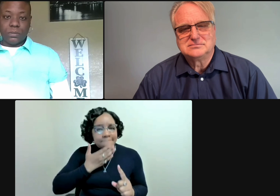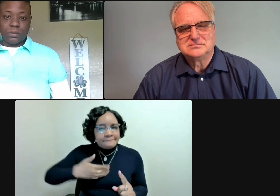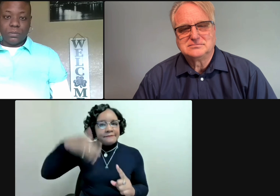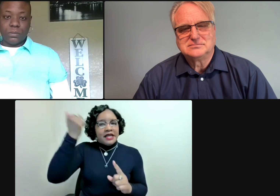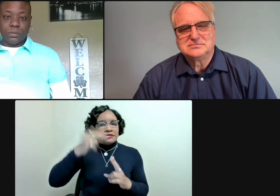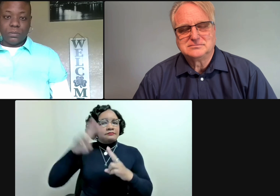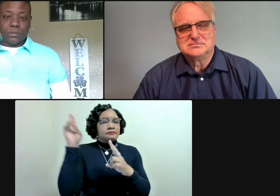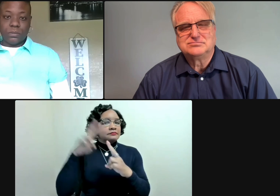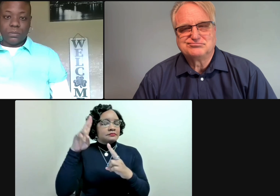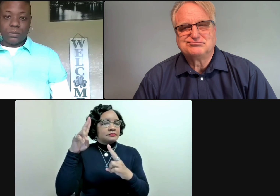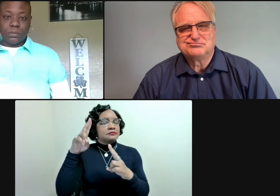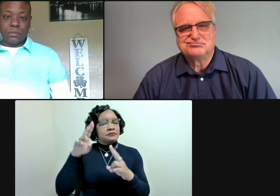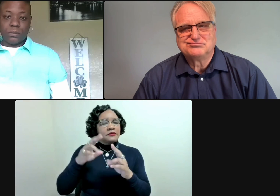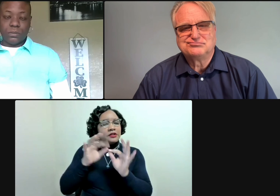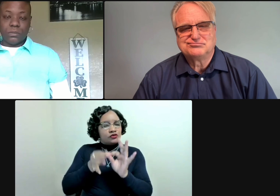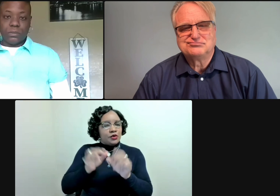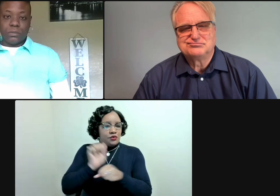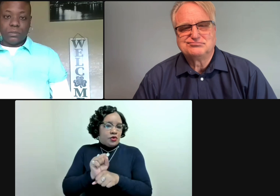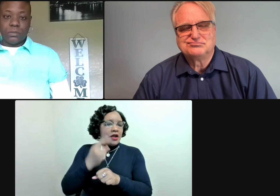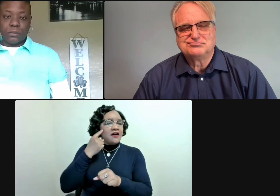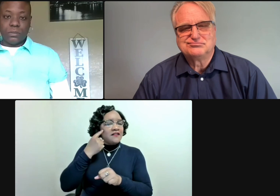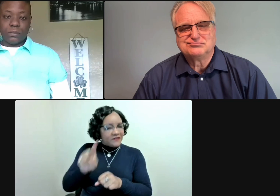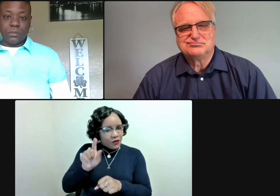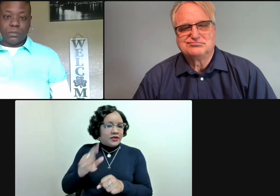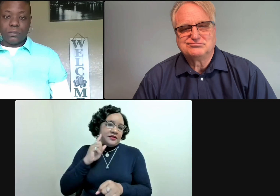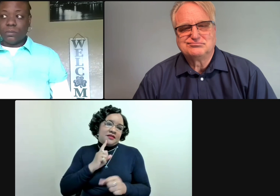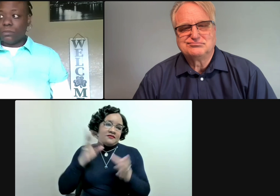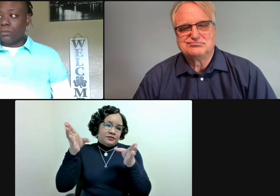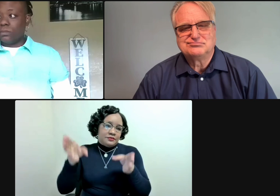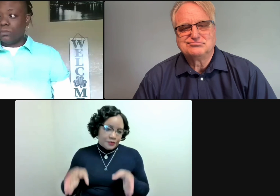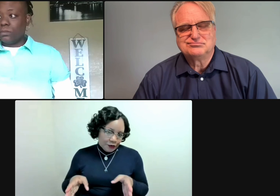participants so that we can have a top-notch communication experience for the deaf person.